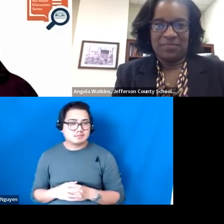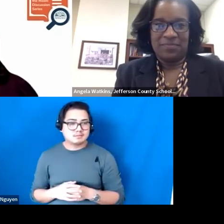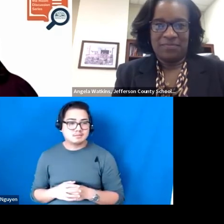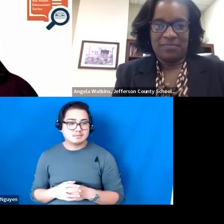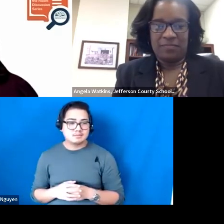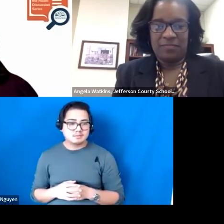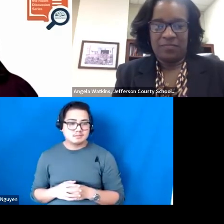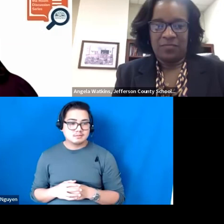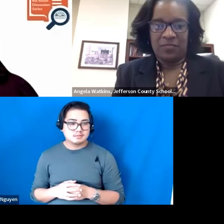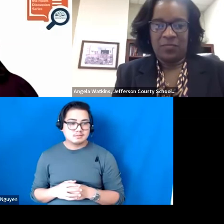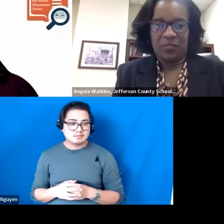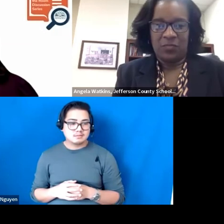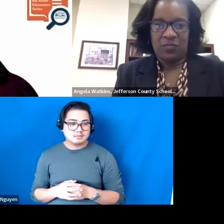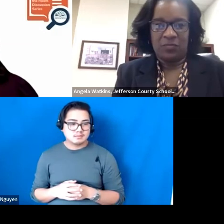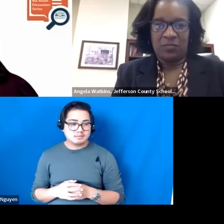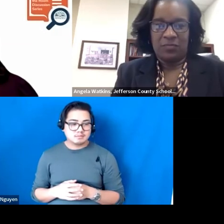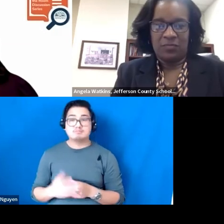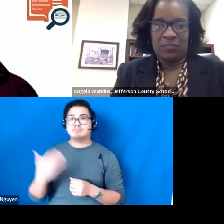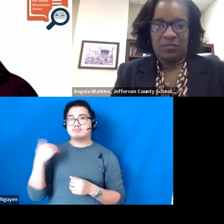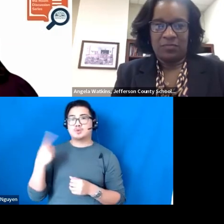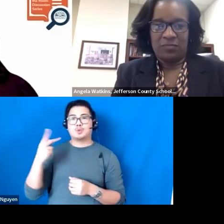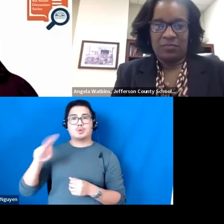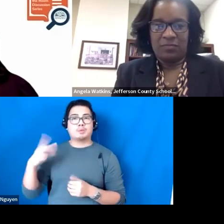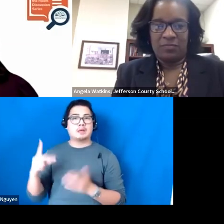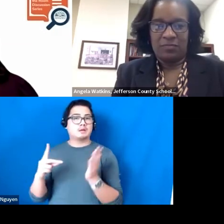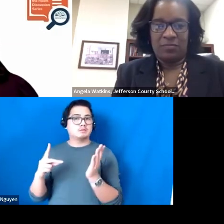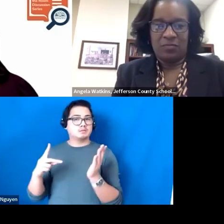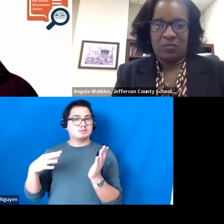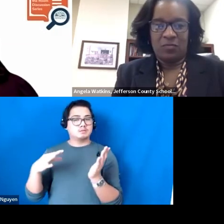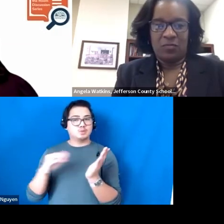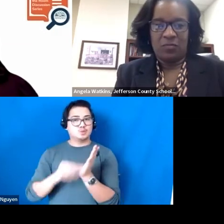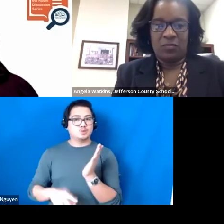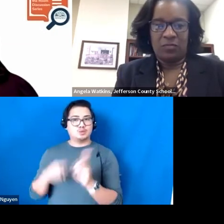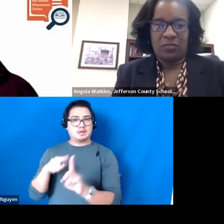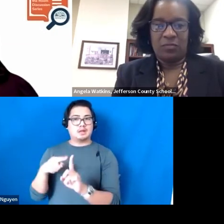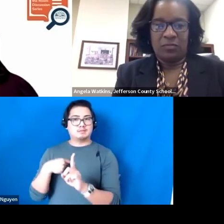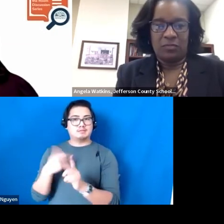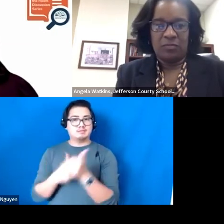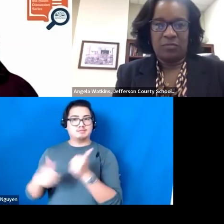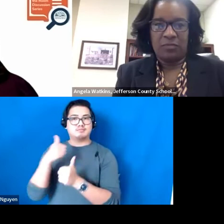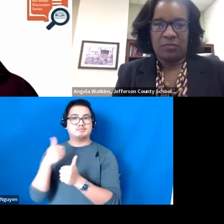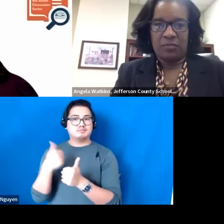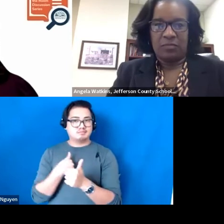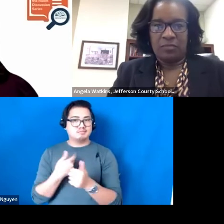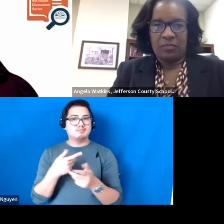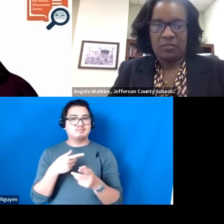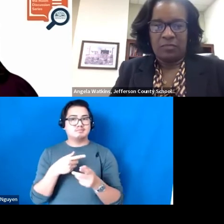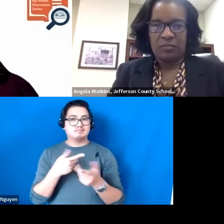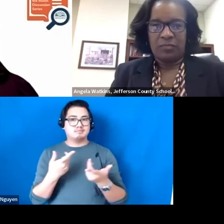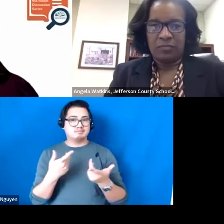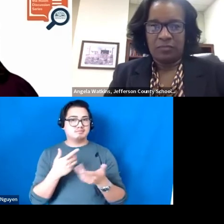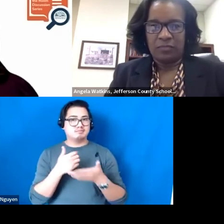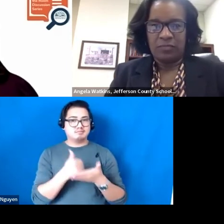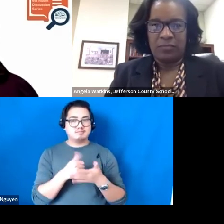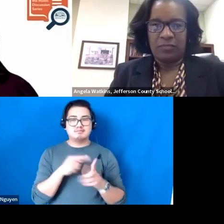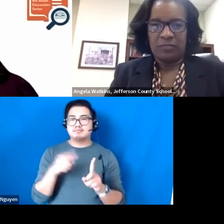I had a doctoral student that I supervised who did a study around this in Ohio and they